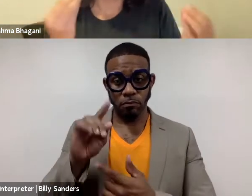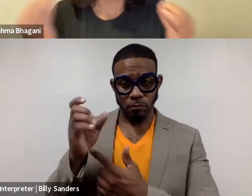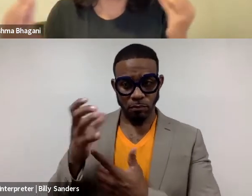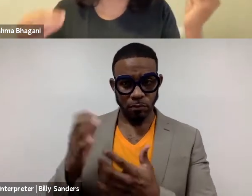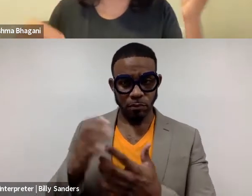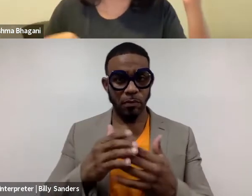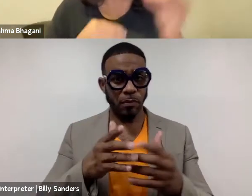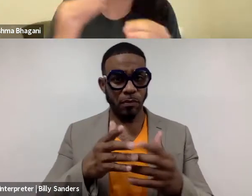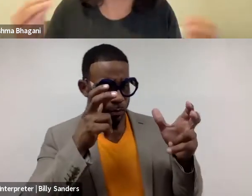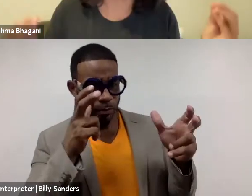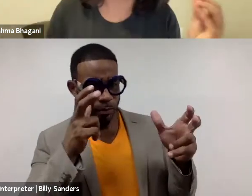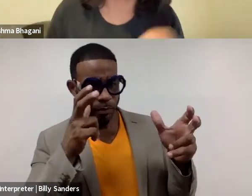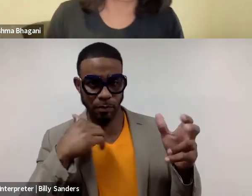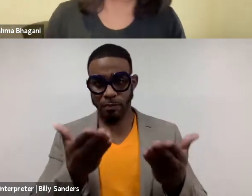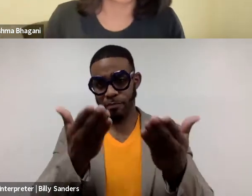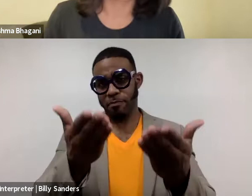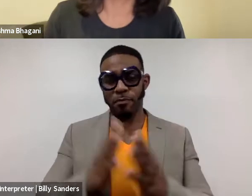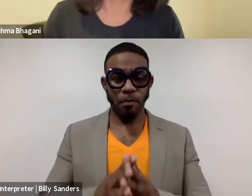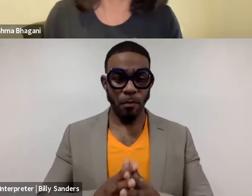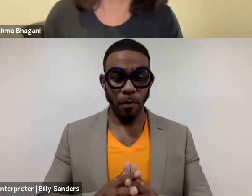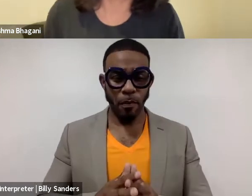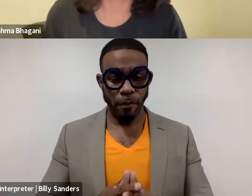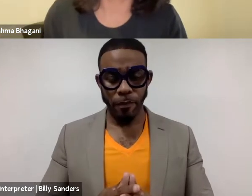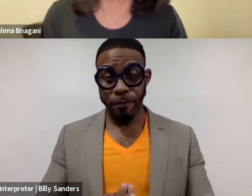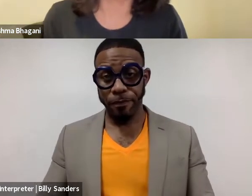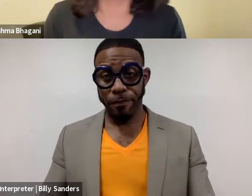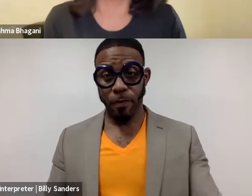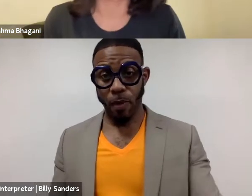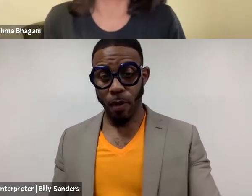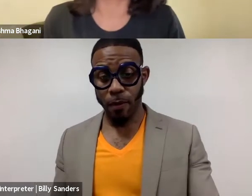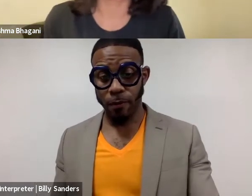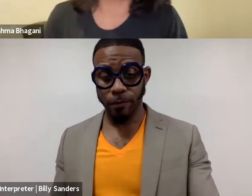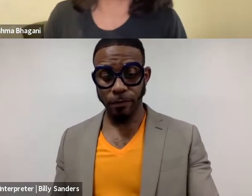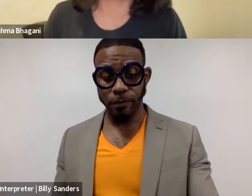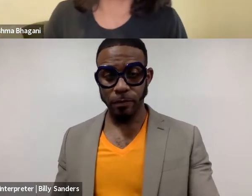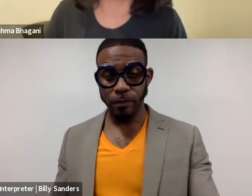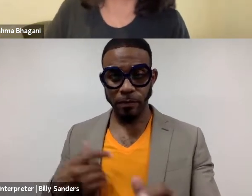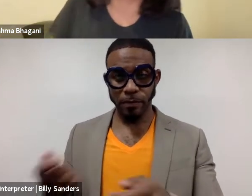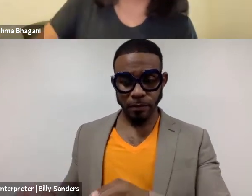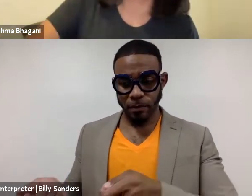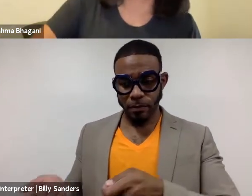is my takeaway or scaffolded response to your complicated question.